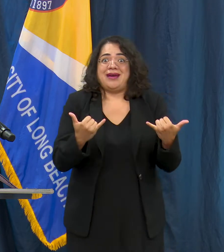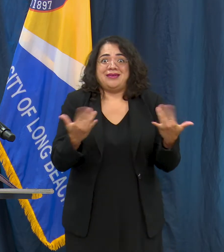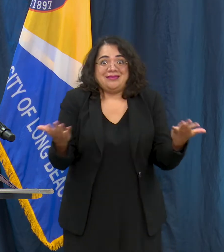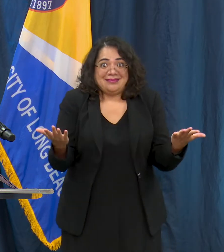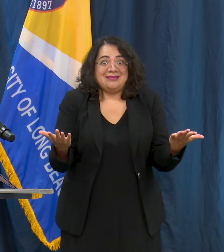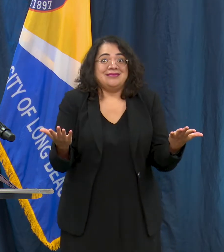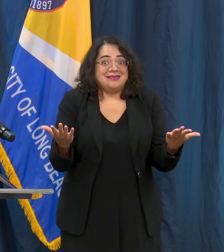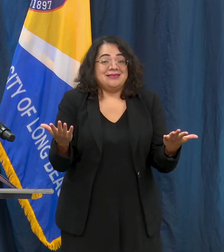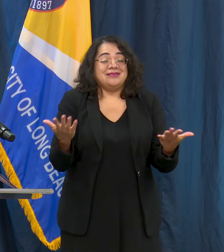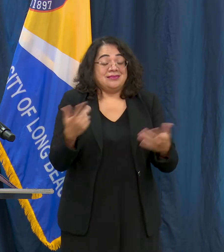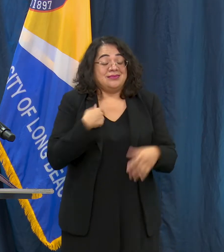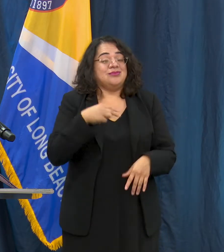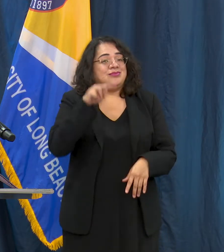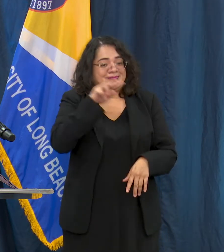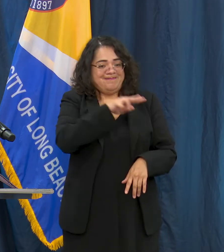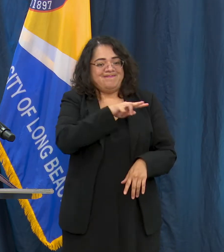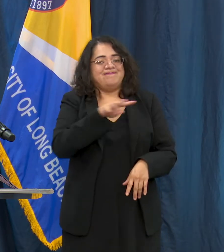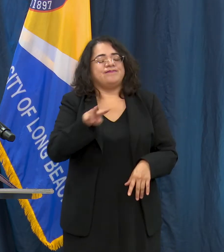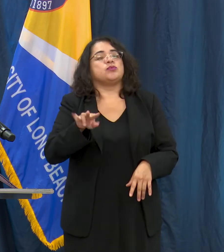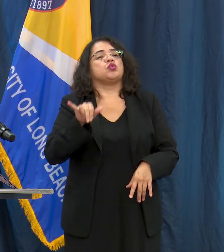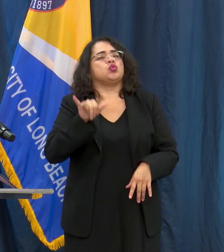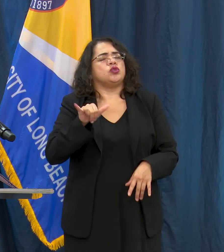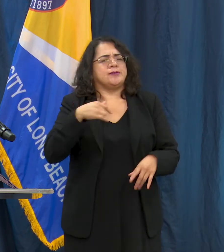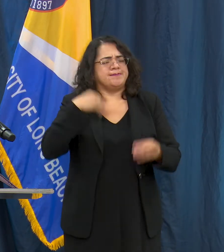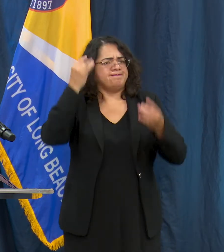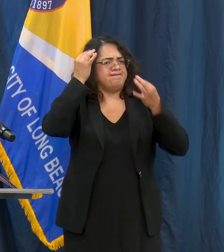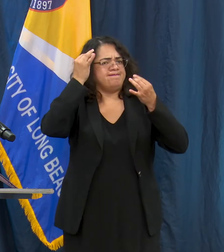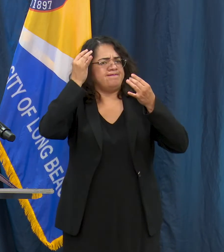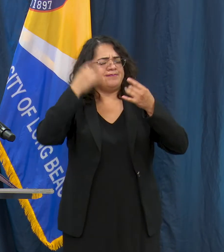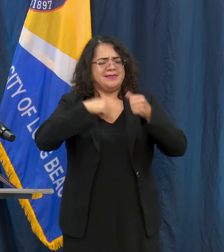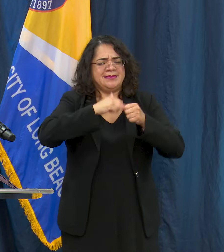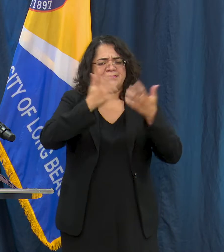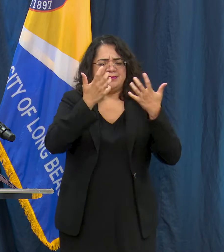this time across our system. We are